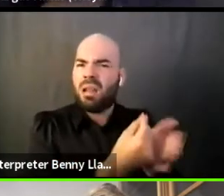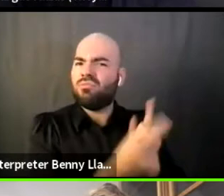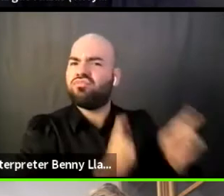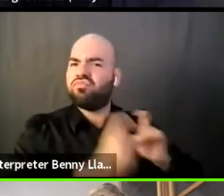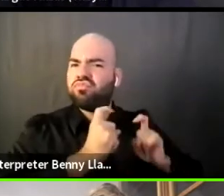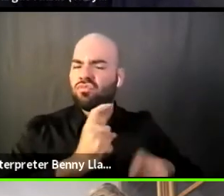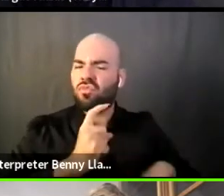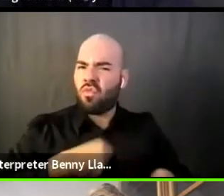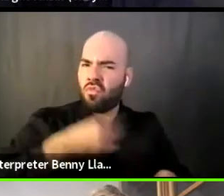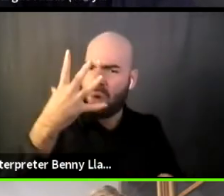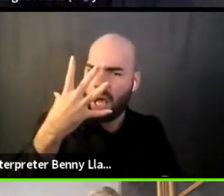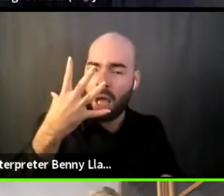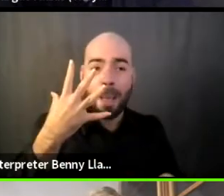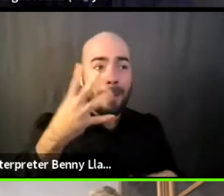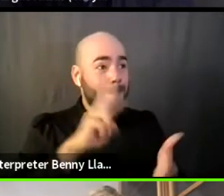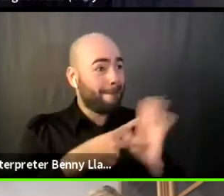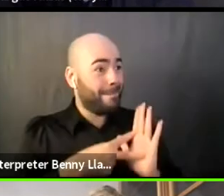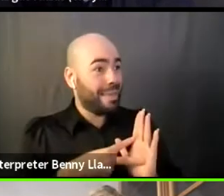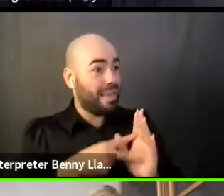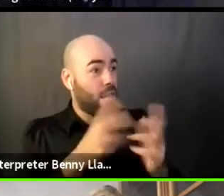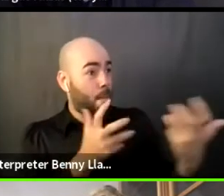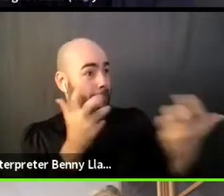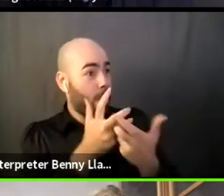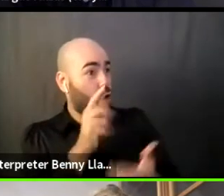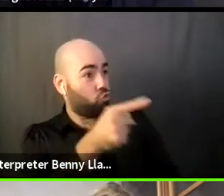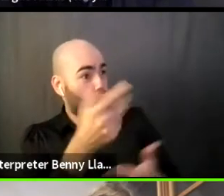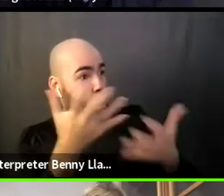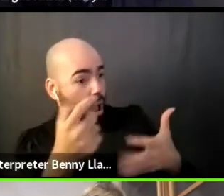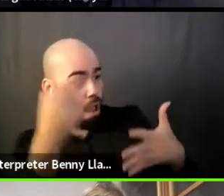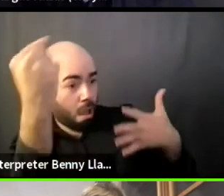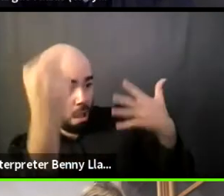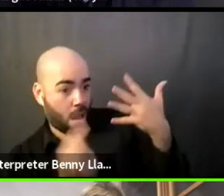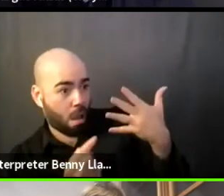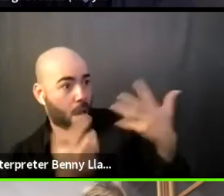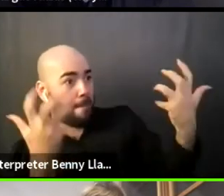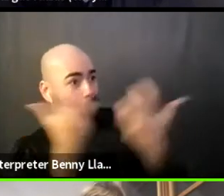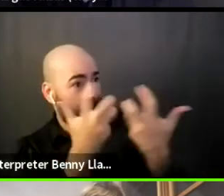that we have to show only what you relate to on our stage.